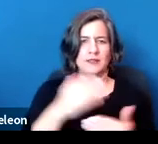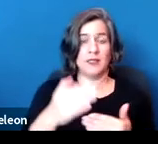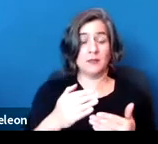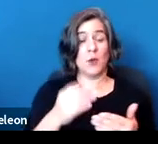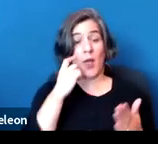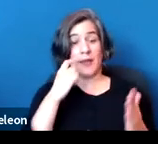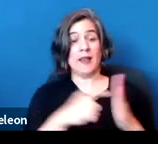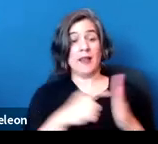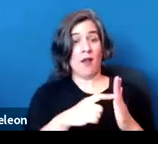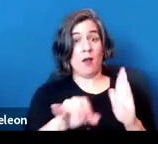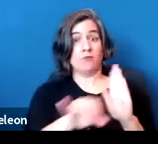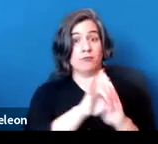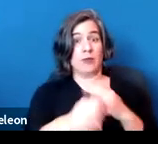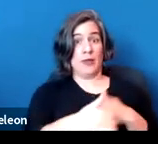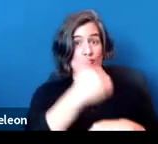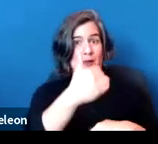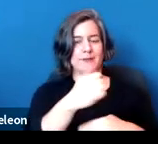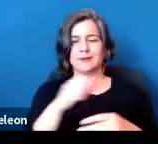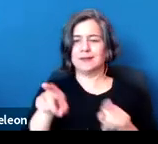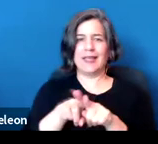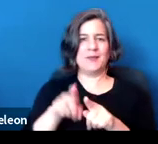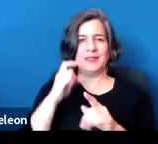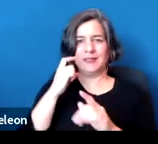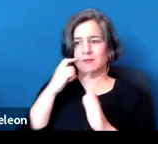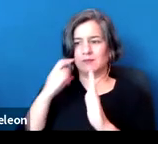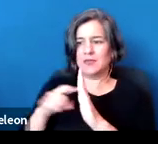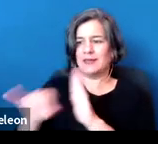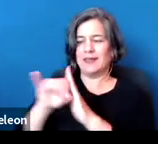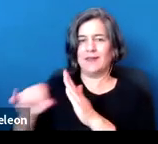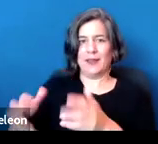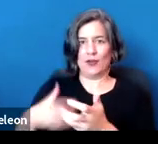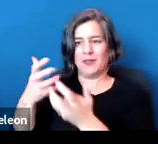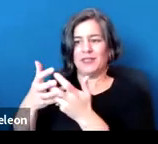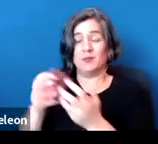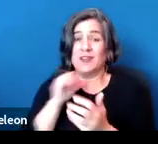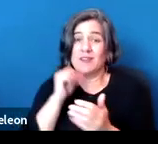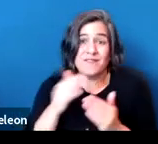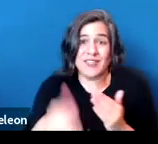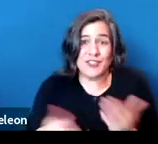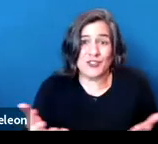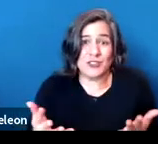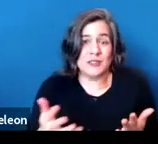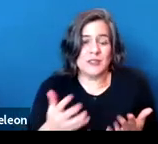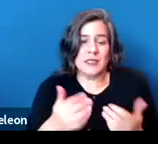much like identifying an accommodation, you're not fully done because the threat may be able